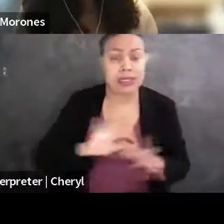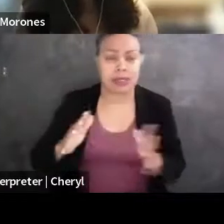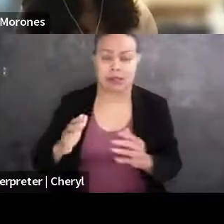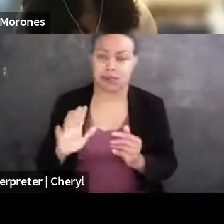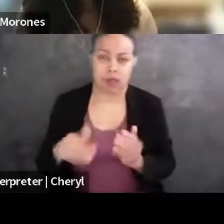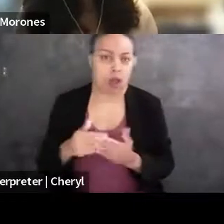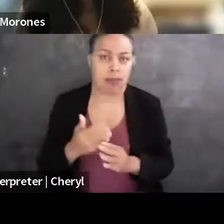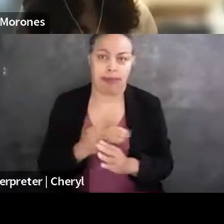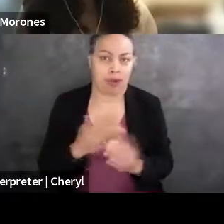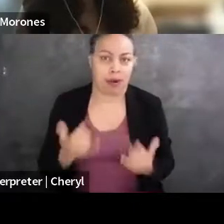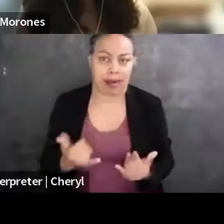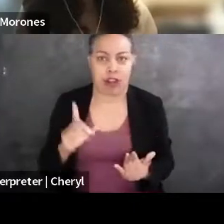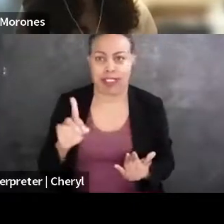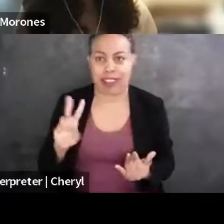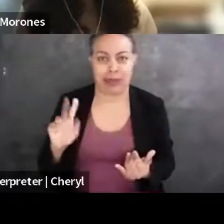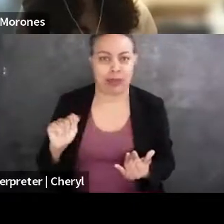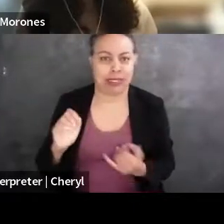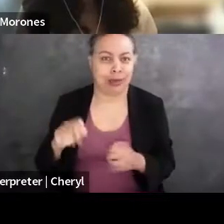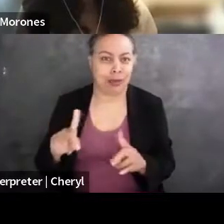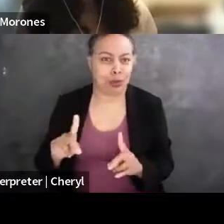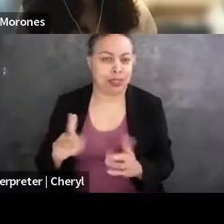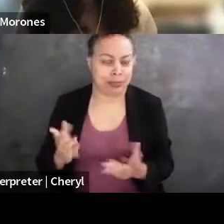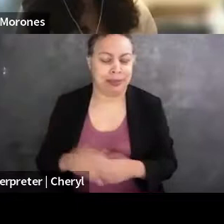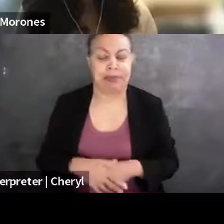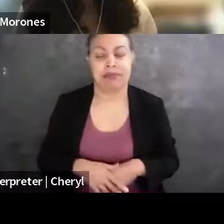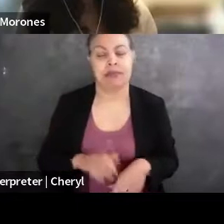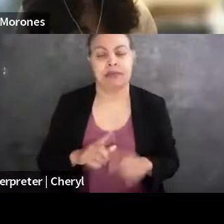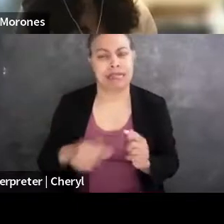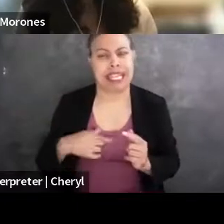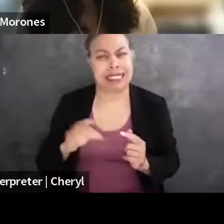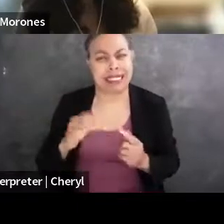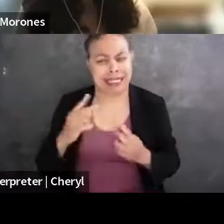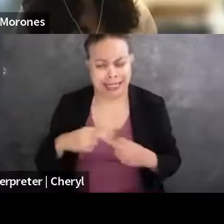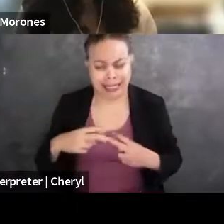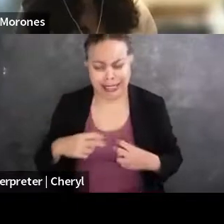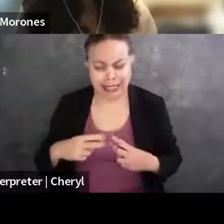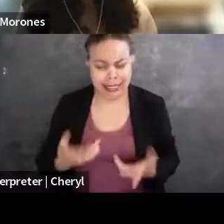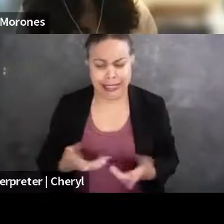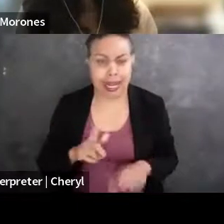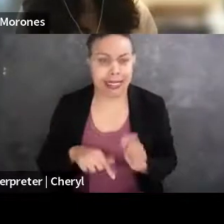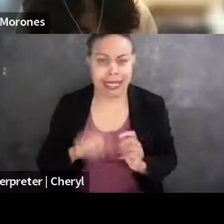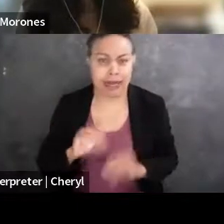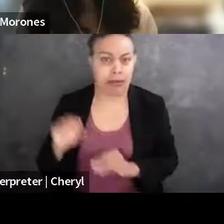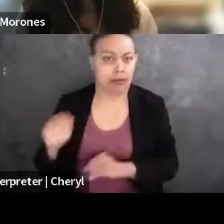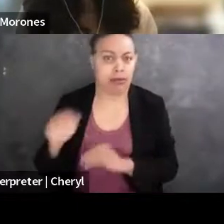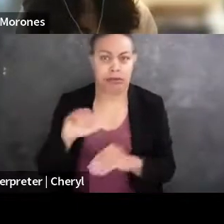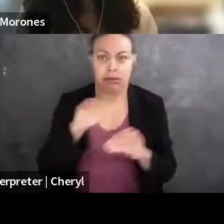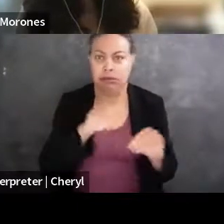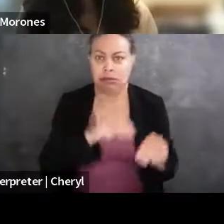at DWT opened up, but I just had this moment with myself where I just was like, I cannot keep doing the fellowship circuit. I had done, you know,